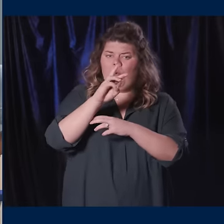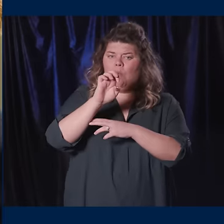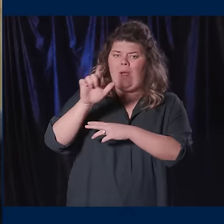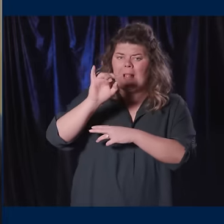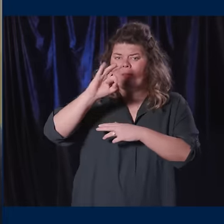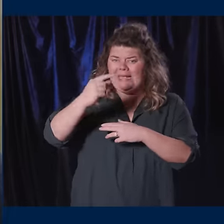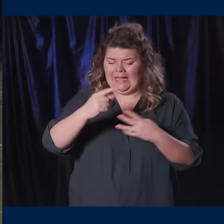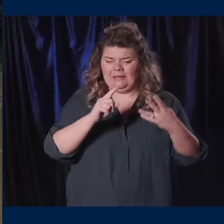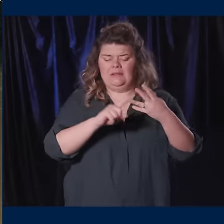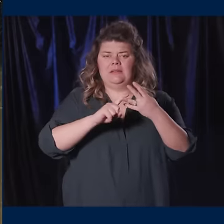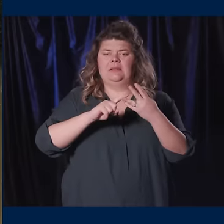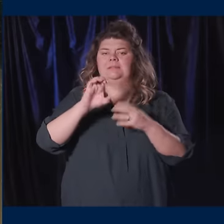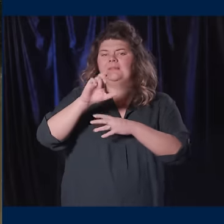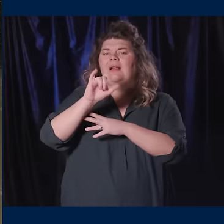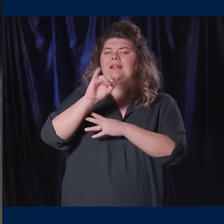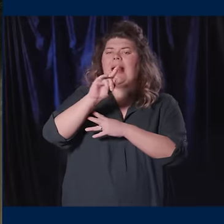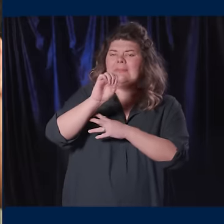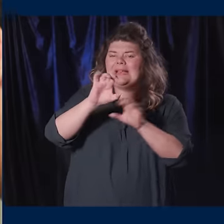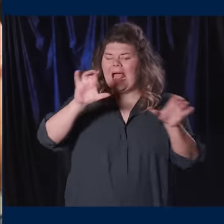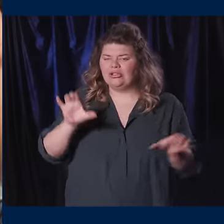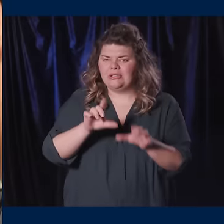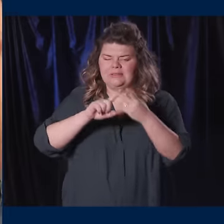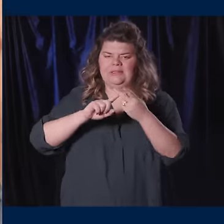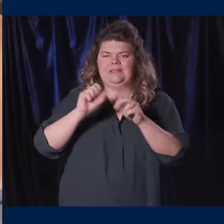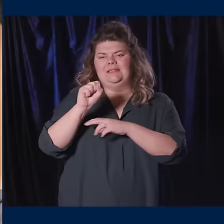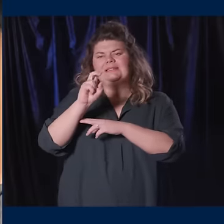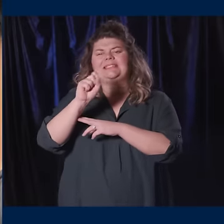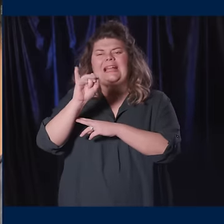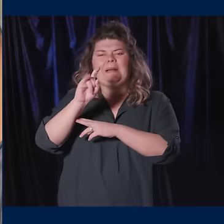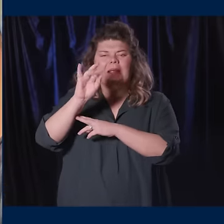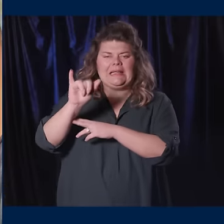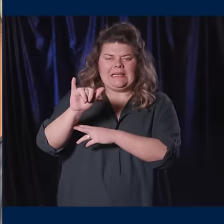Climate action, sustainability and environmental justice; and